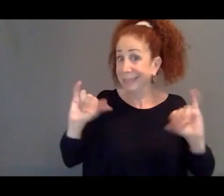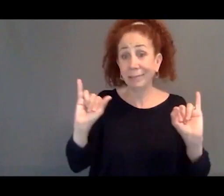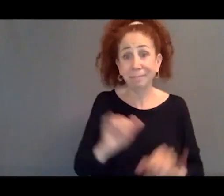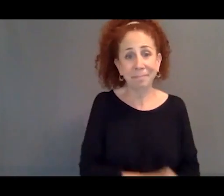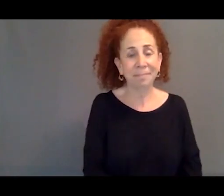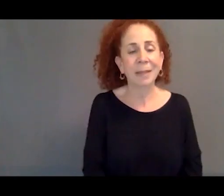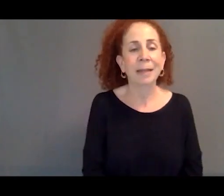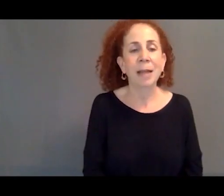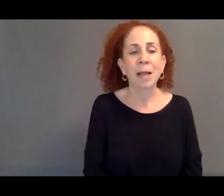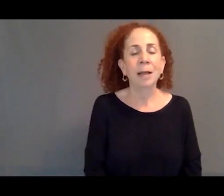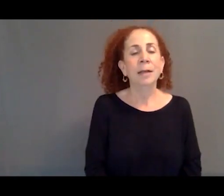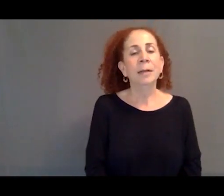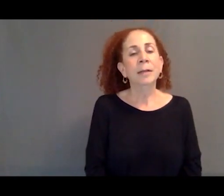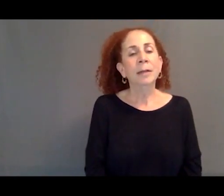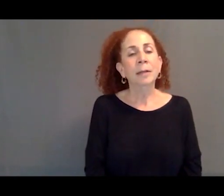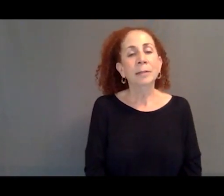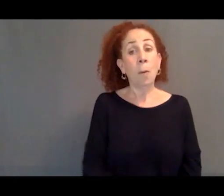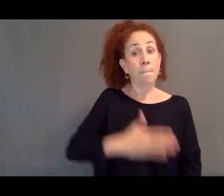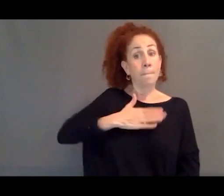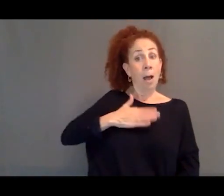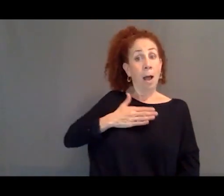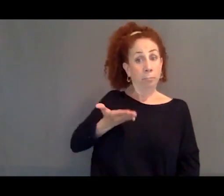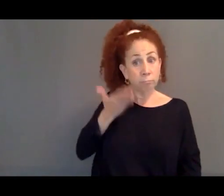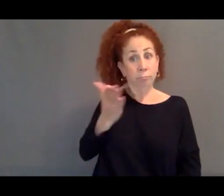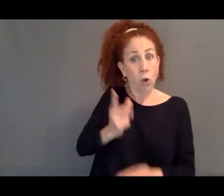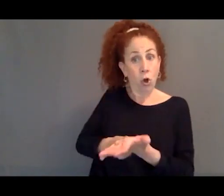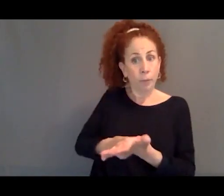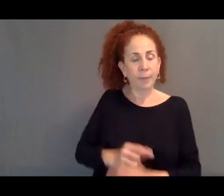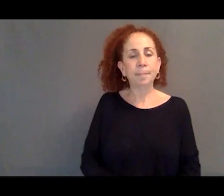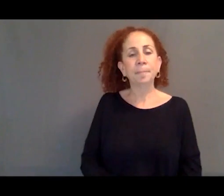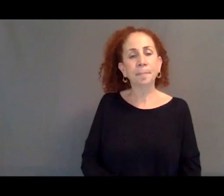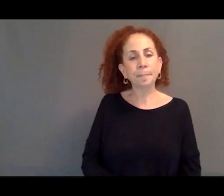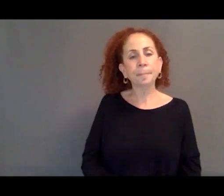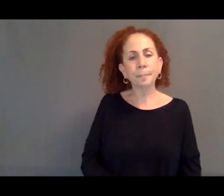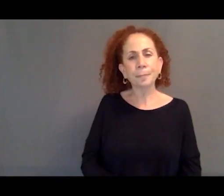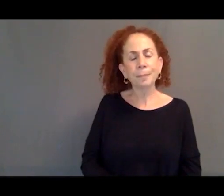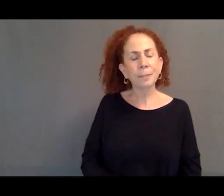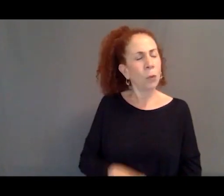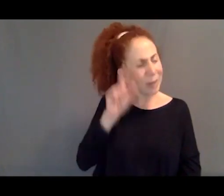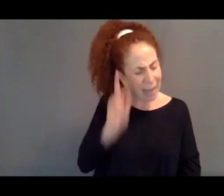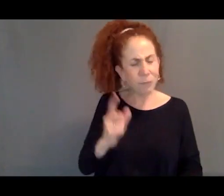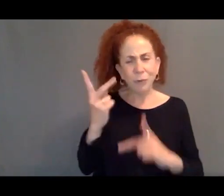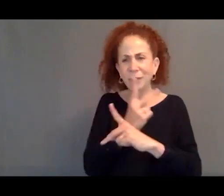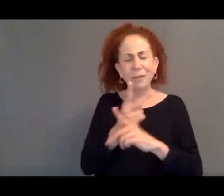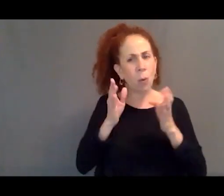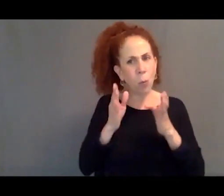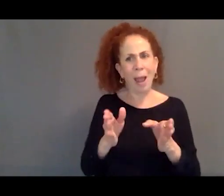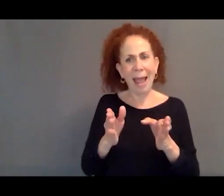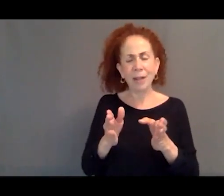So the argument that I've made is that we have to find a way to allow people